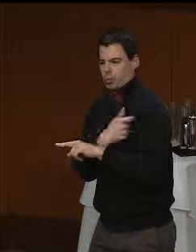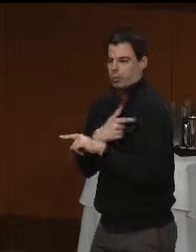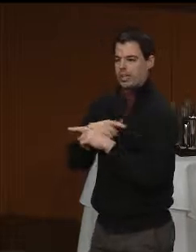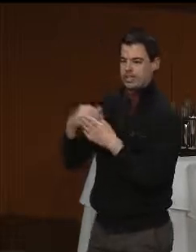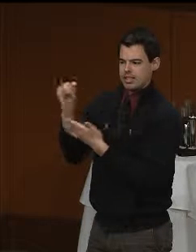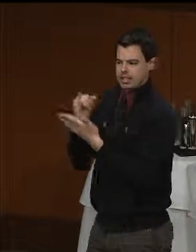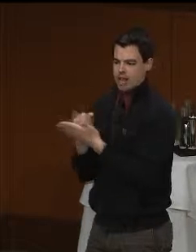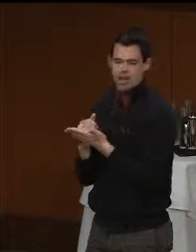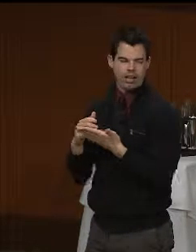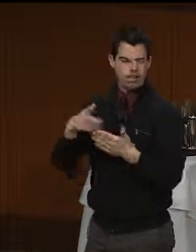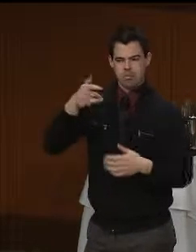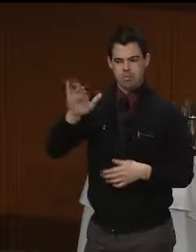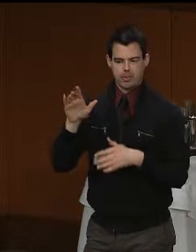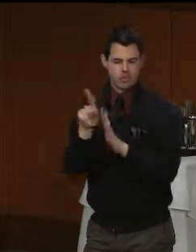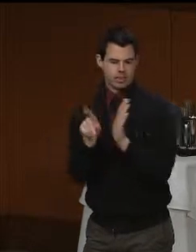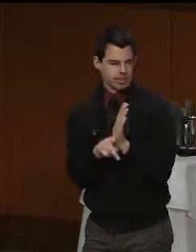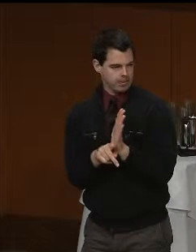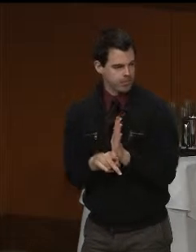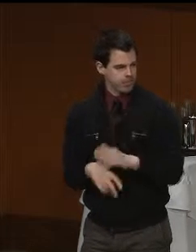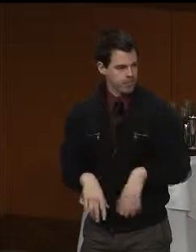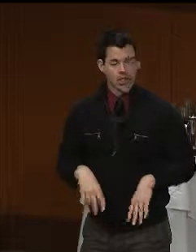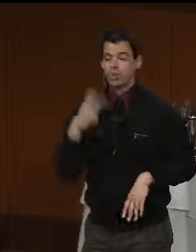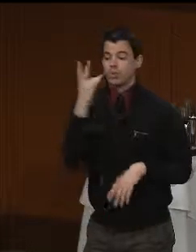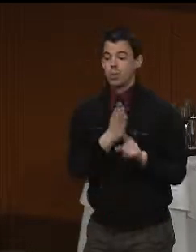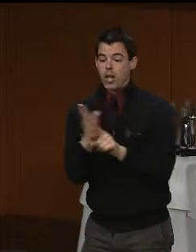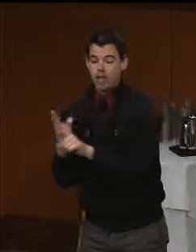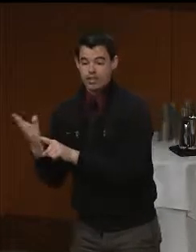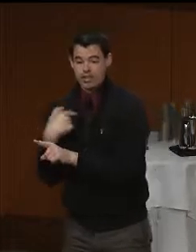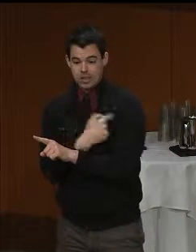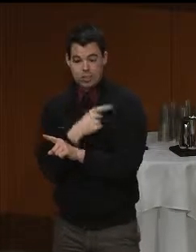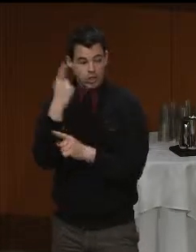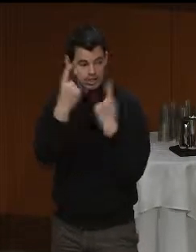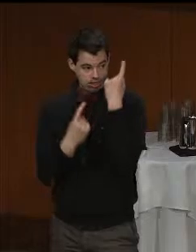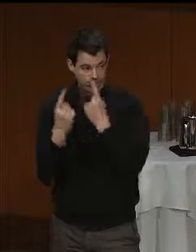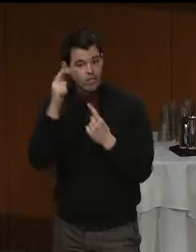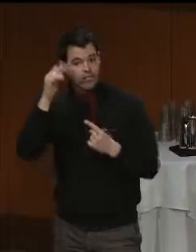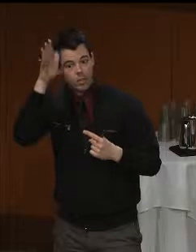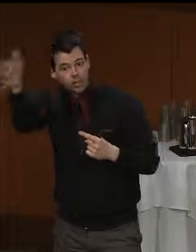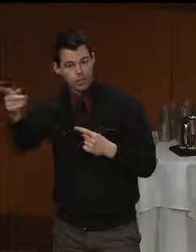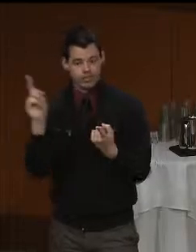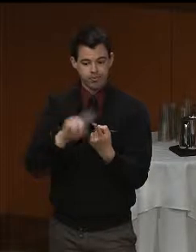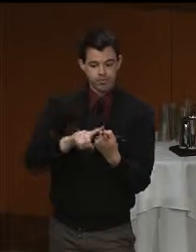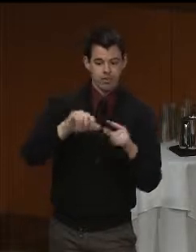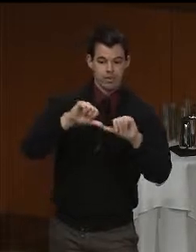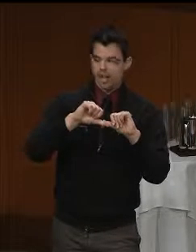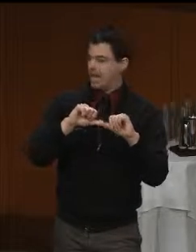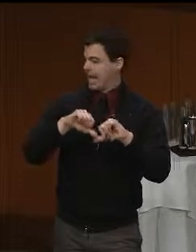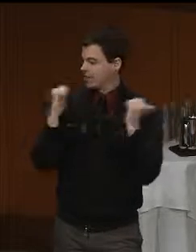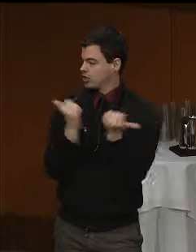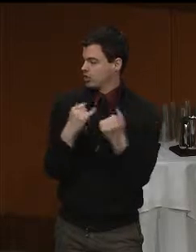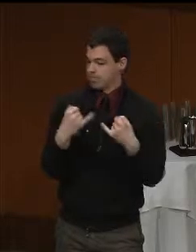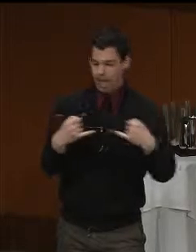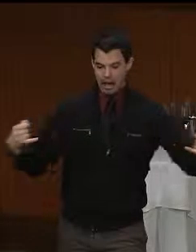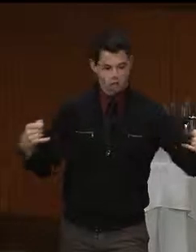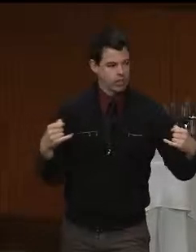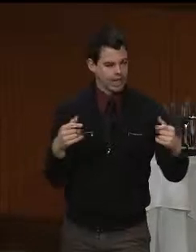Two areas of particular interest as we look towards the future are agency boundary expanding and transitions.